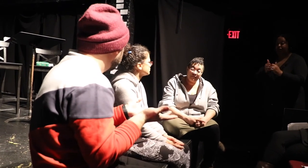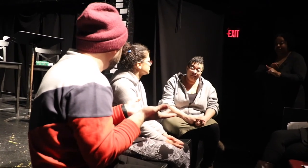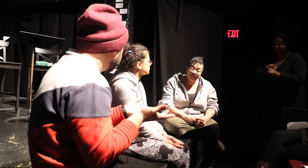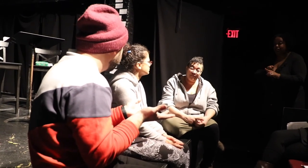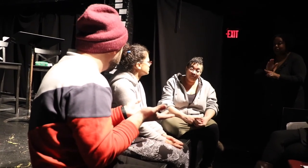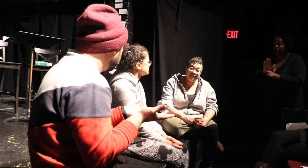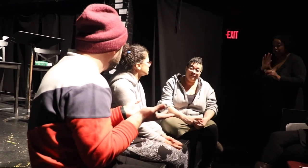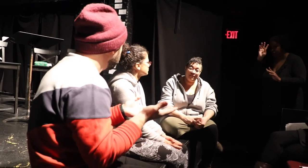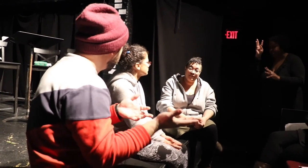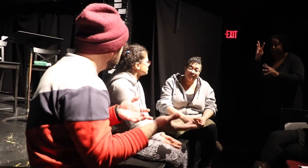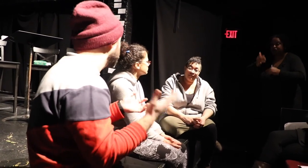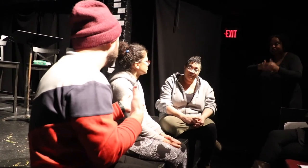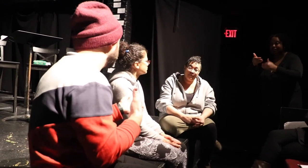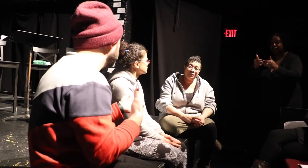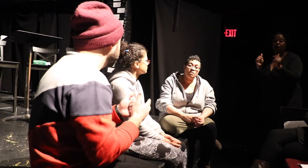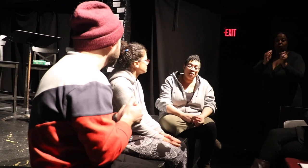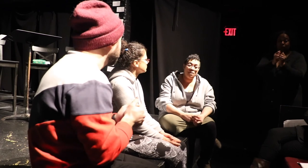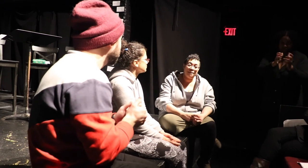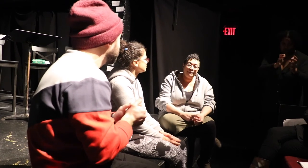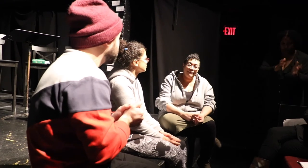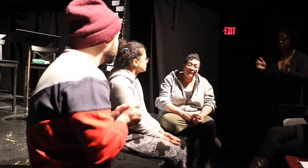creating together. When you had interpreters vs when you didn't.